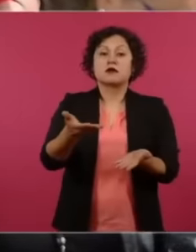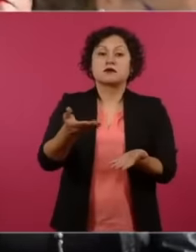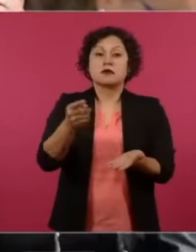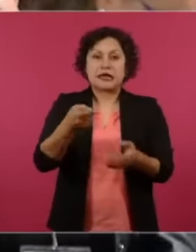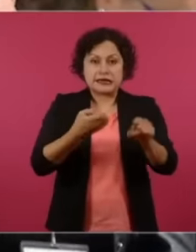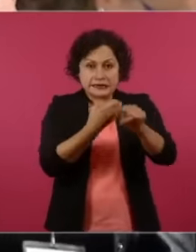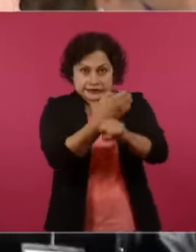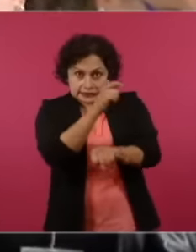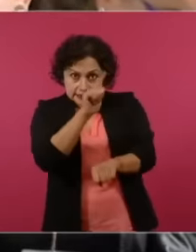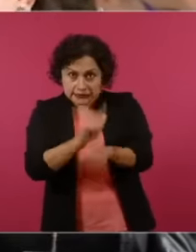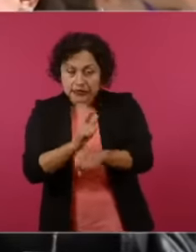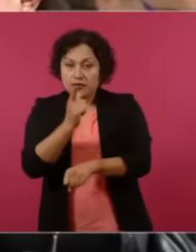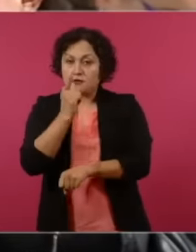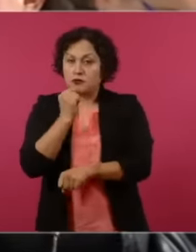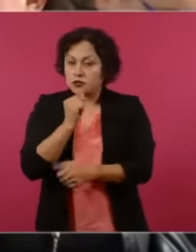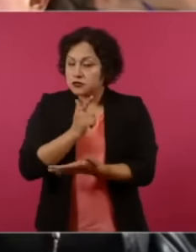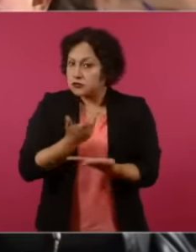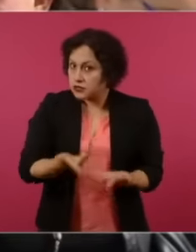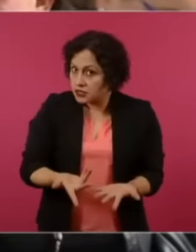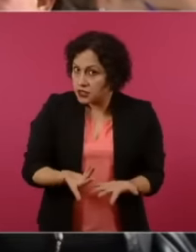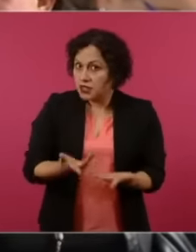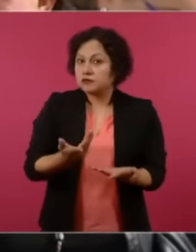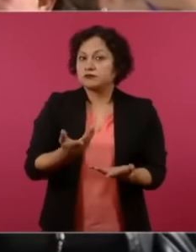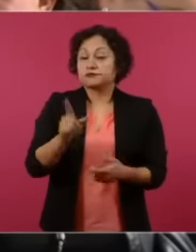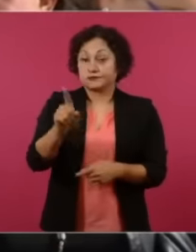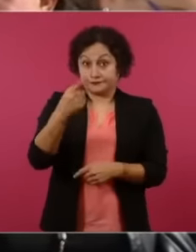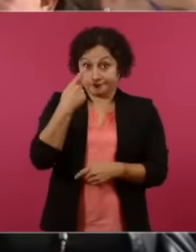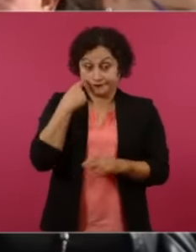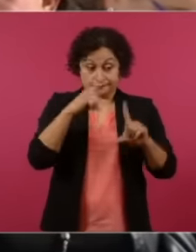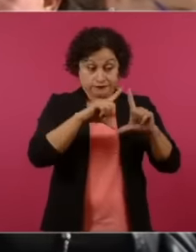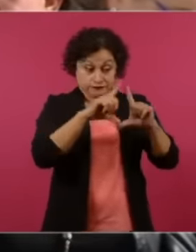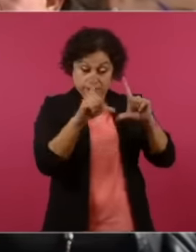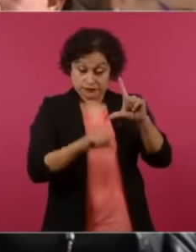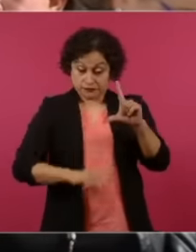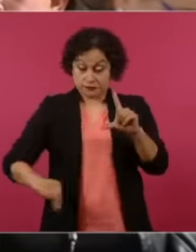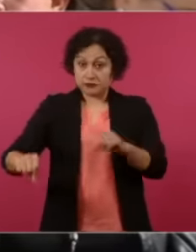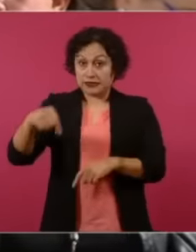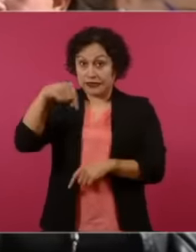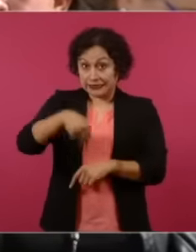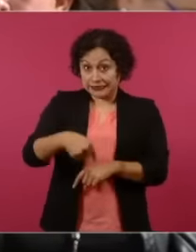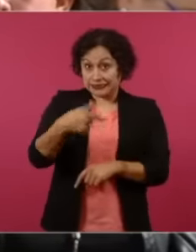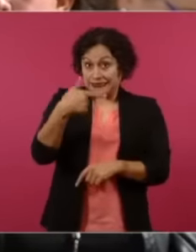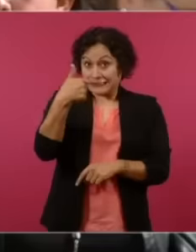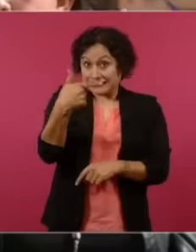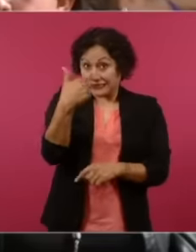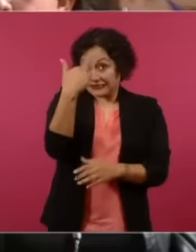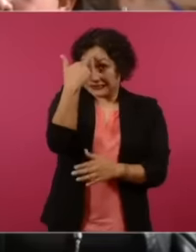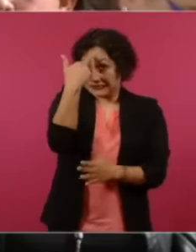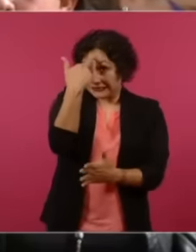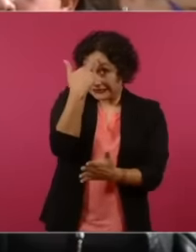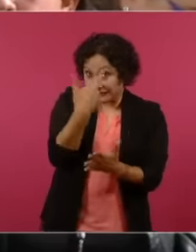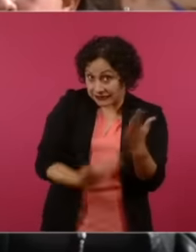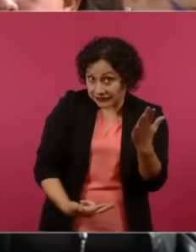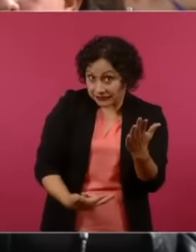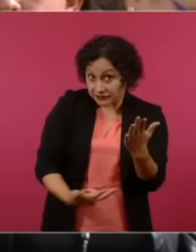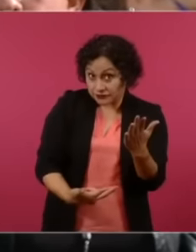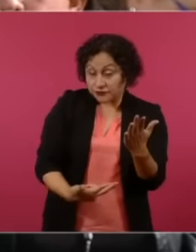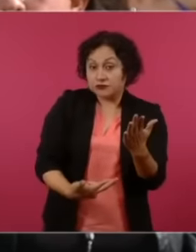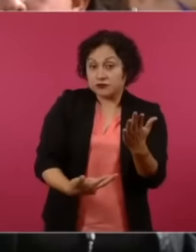out of every 100 crimes in Mexico, only those seven are resolved, there are more than 90 percent of impunity. In